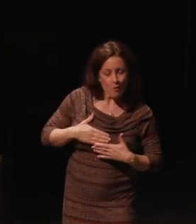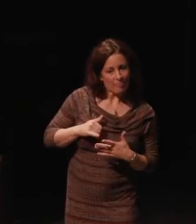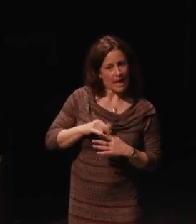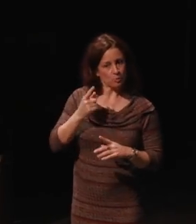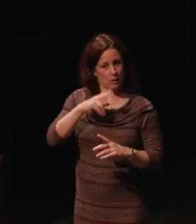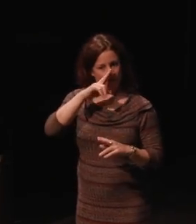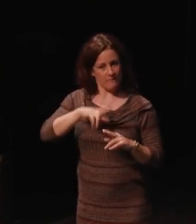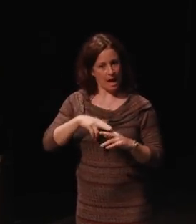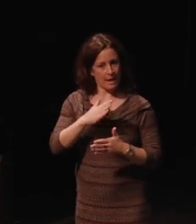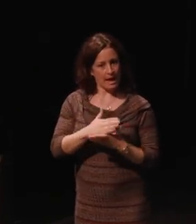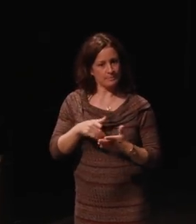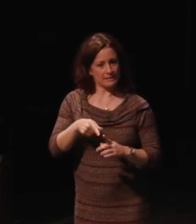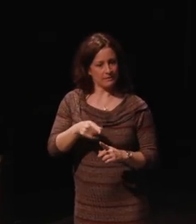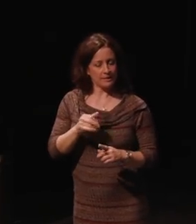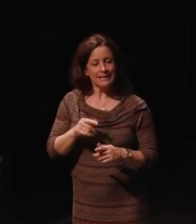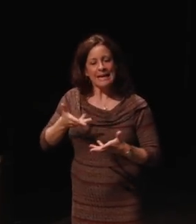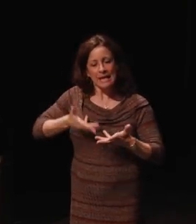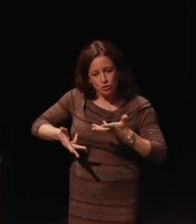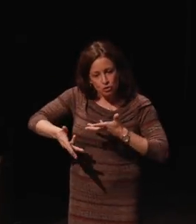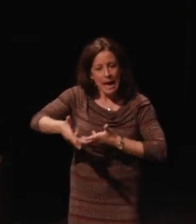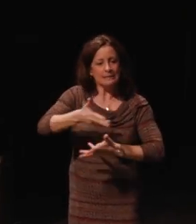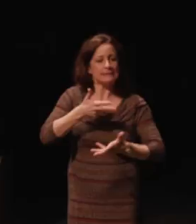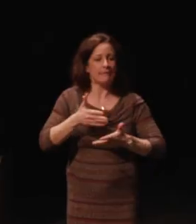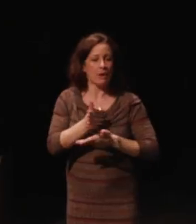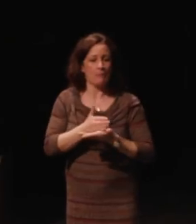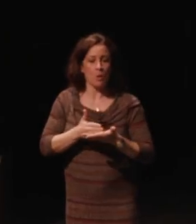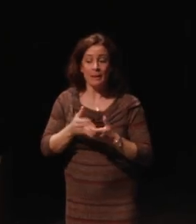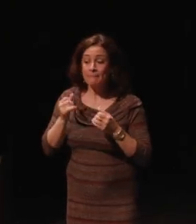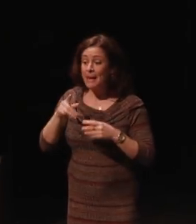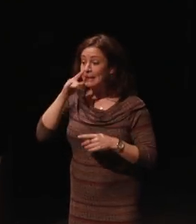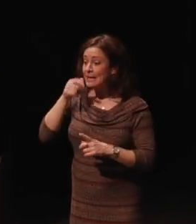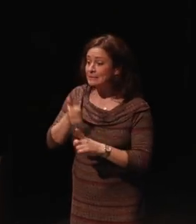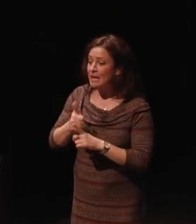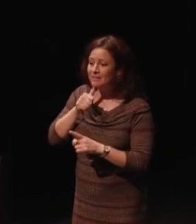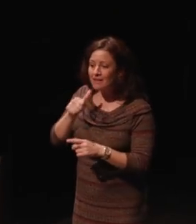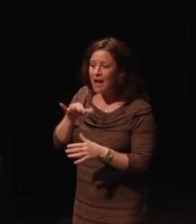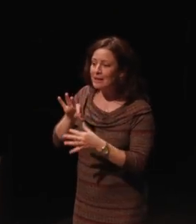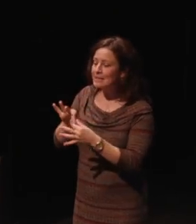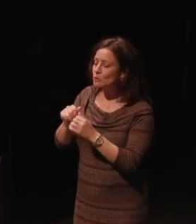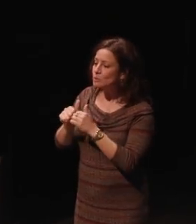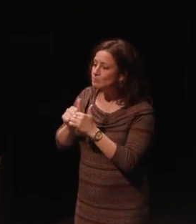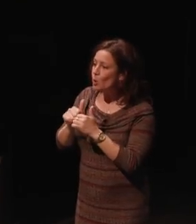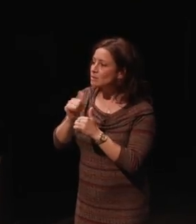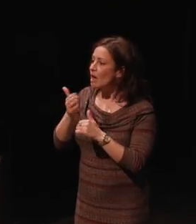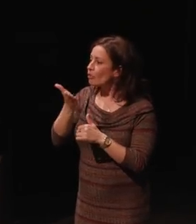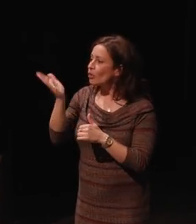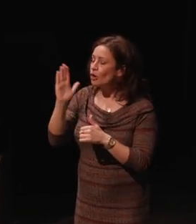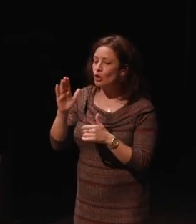It's that interactive component. A lot of kids who aren't connected in sports or other settings really